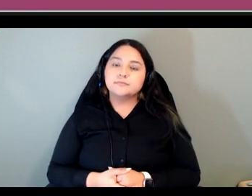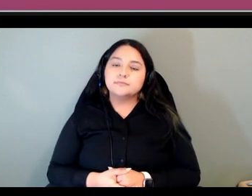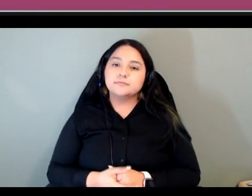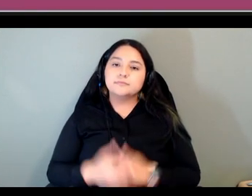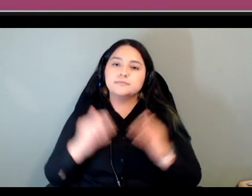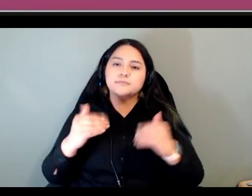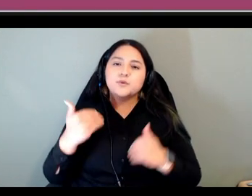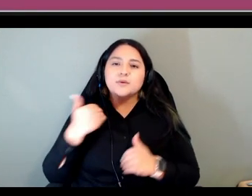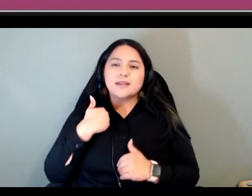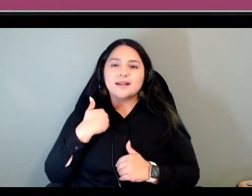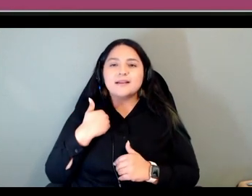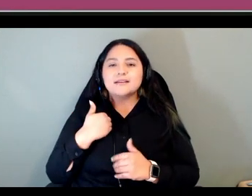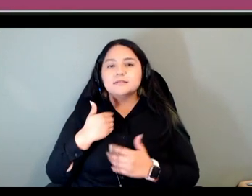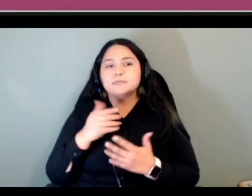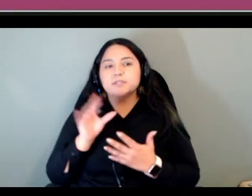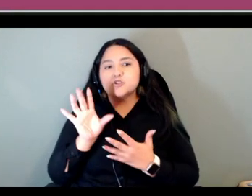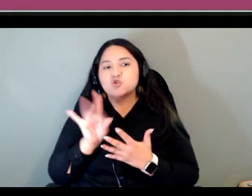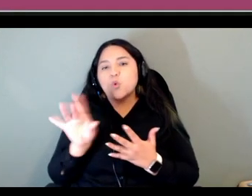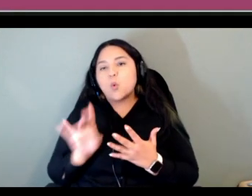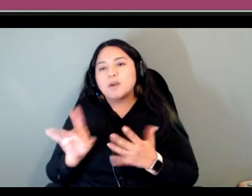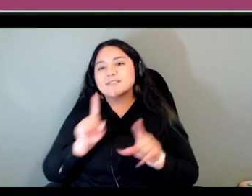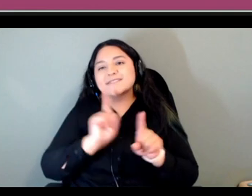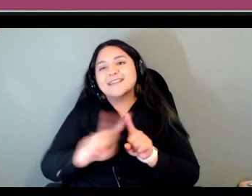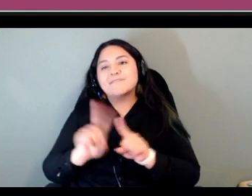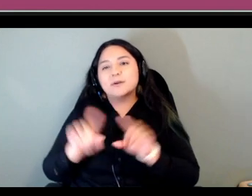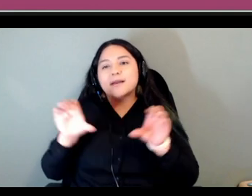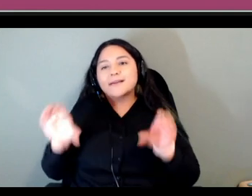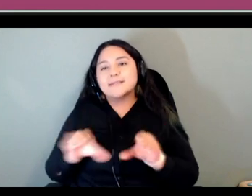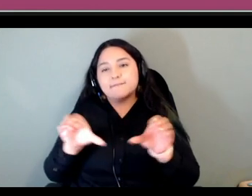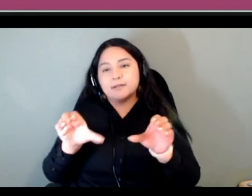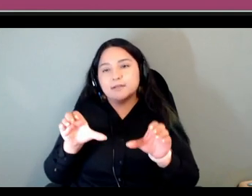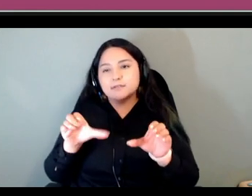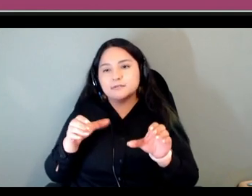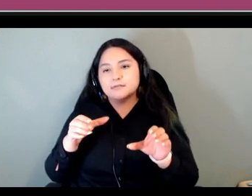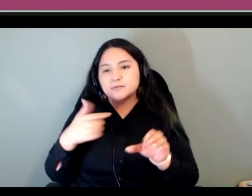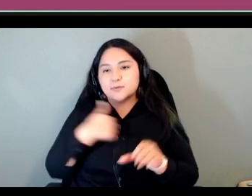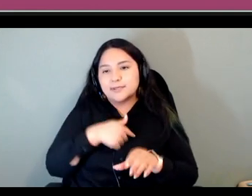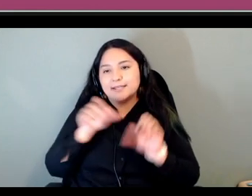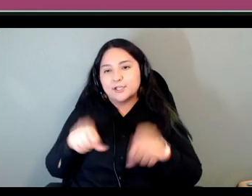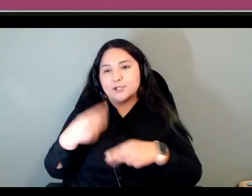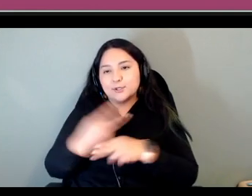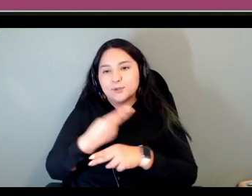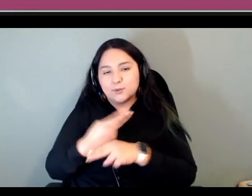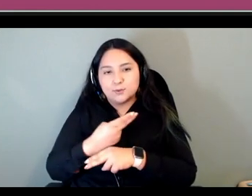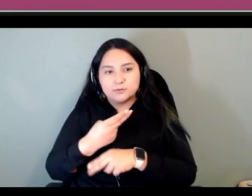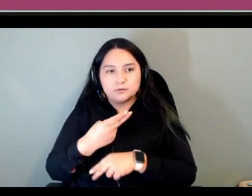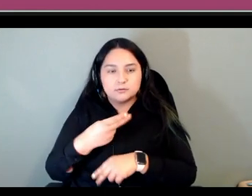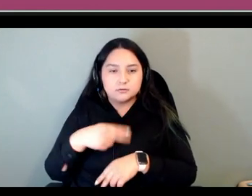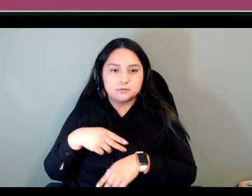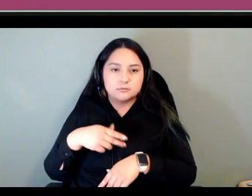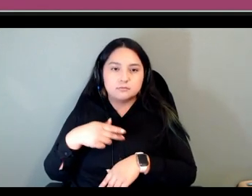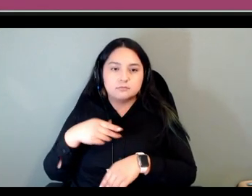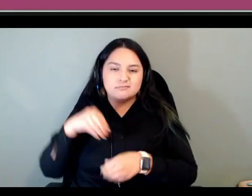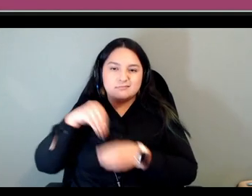of quite a few activities that could be used in um the 7 000 languages or that transparent